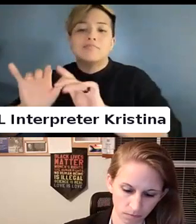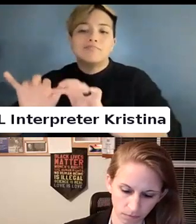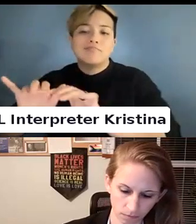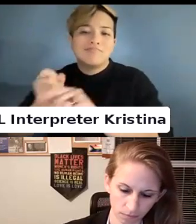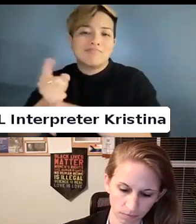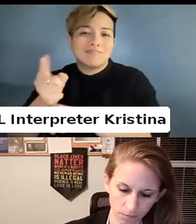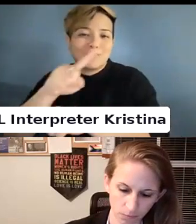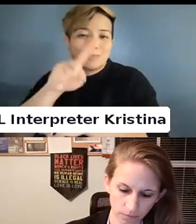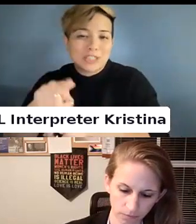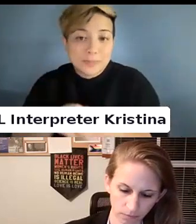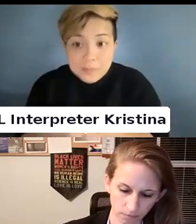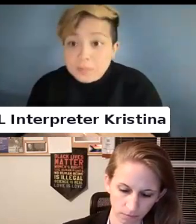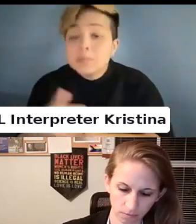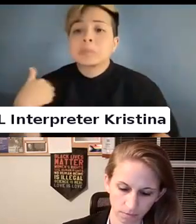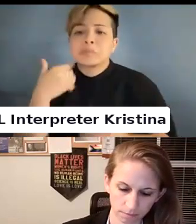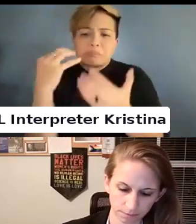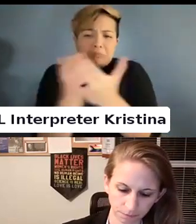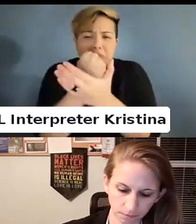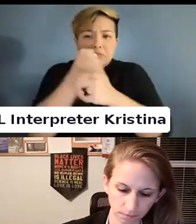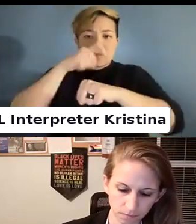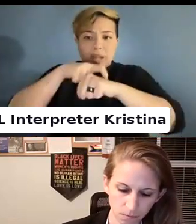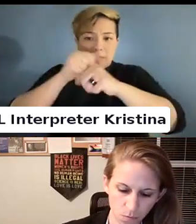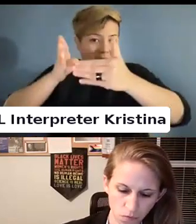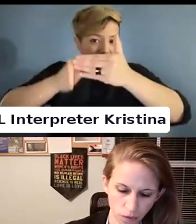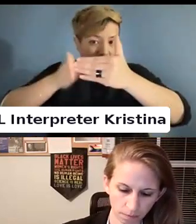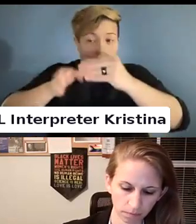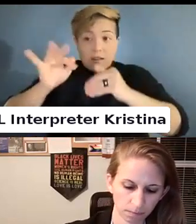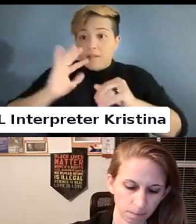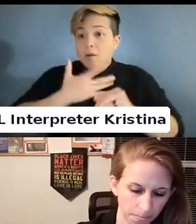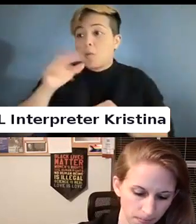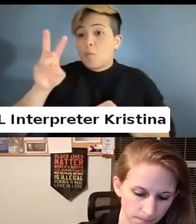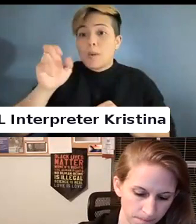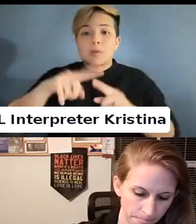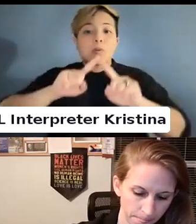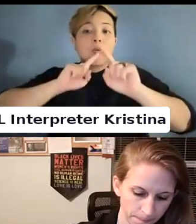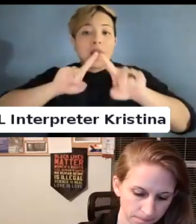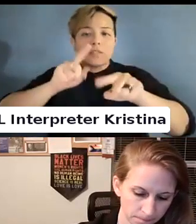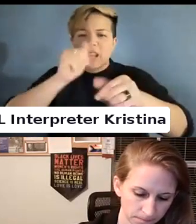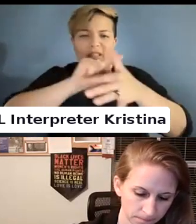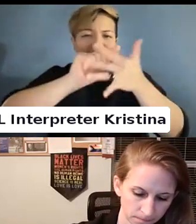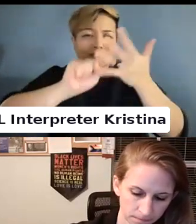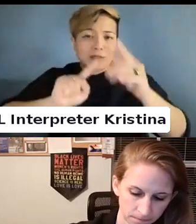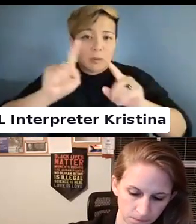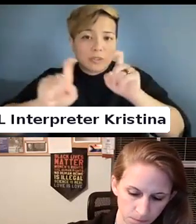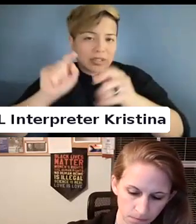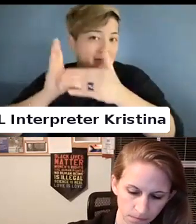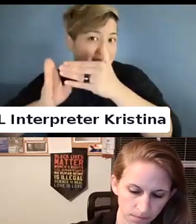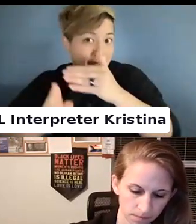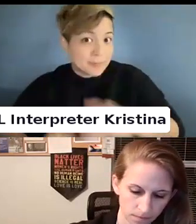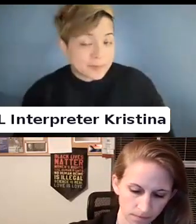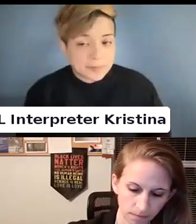We will take some time at the end of the webinar to answer those questions.